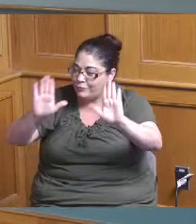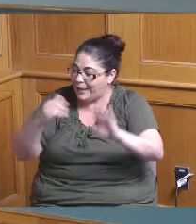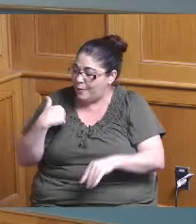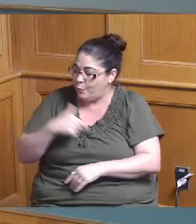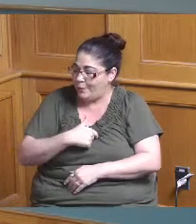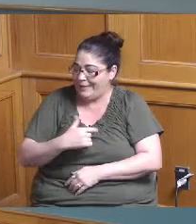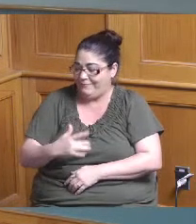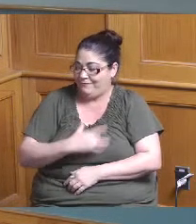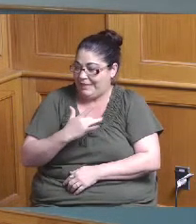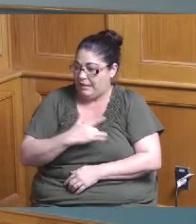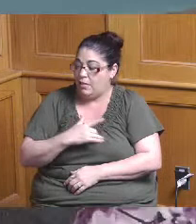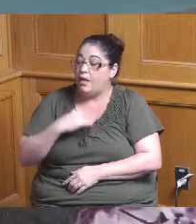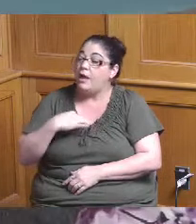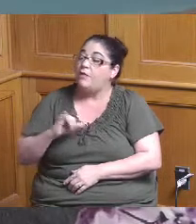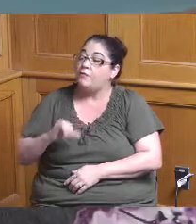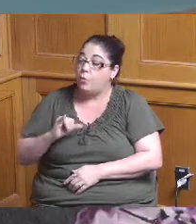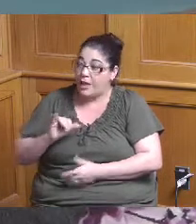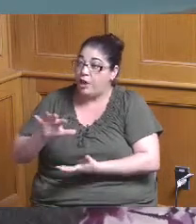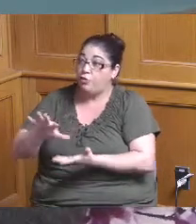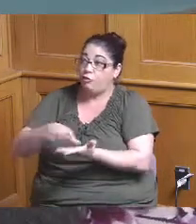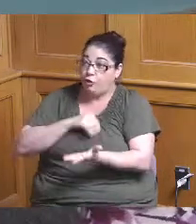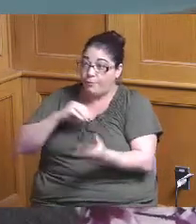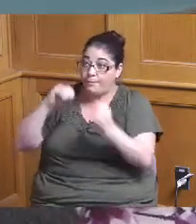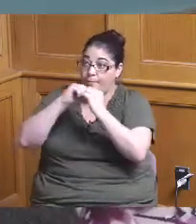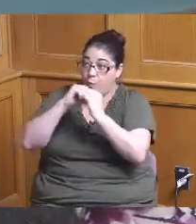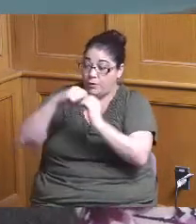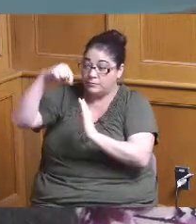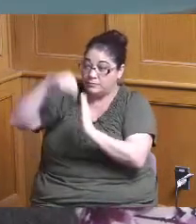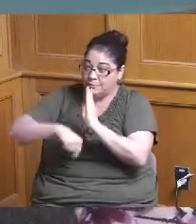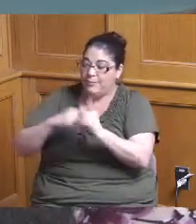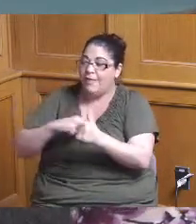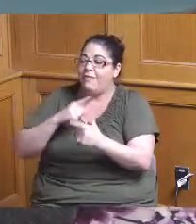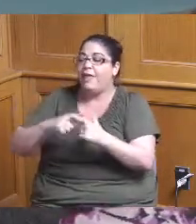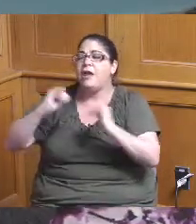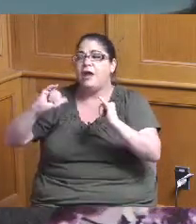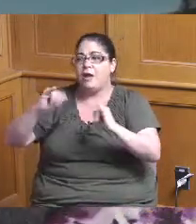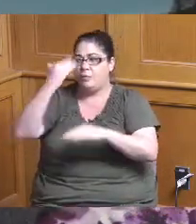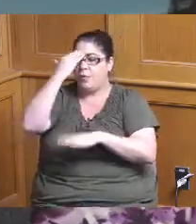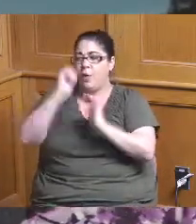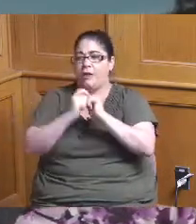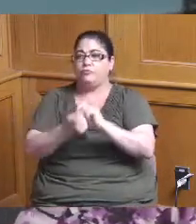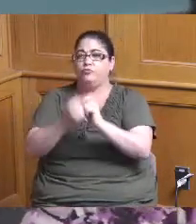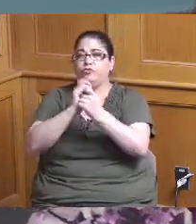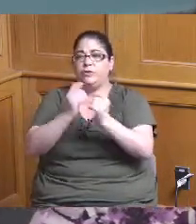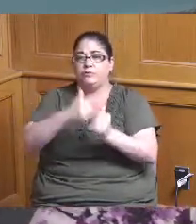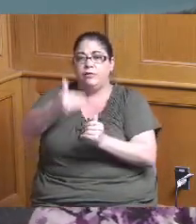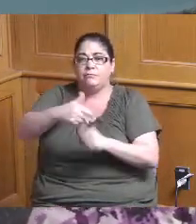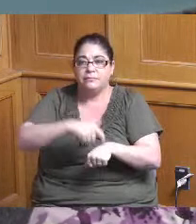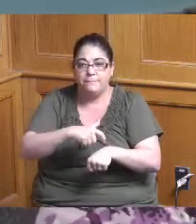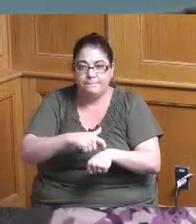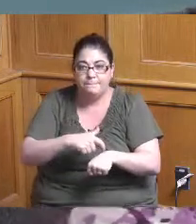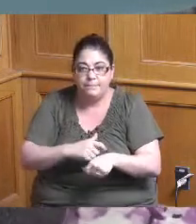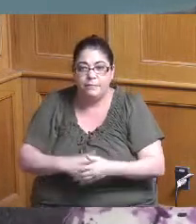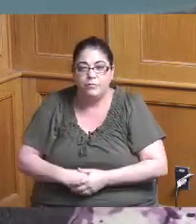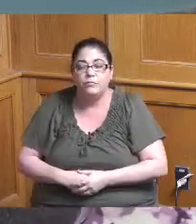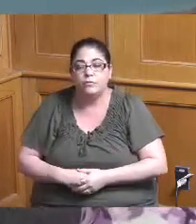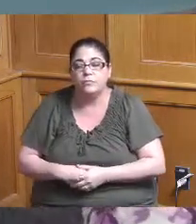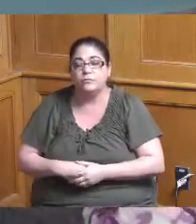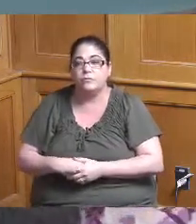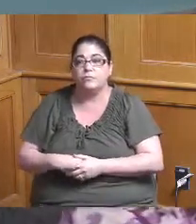us with you know how to tweak it and add so I am interested in your feedback on what we can do I